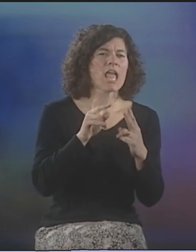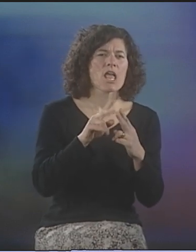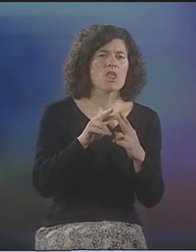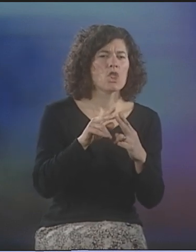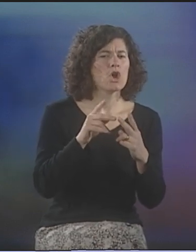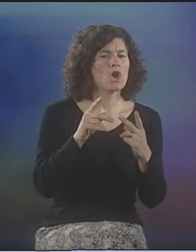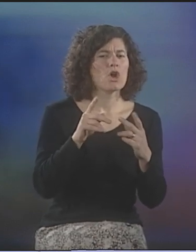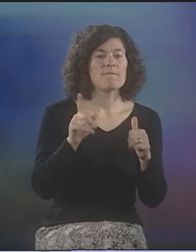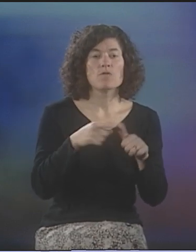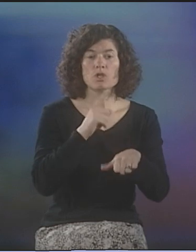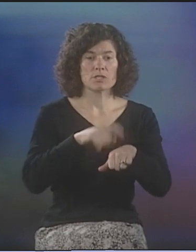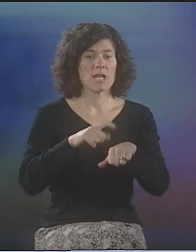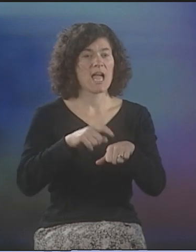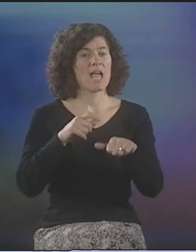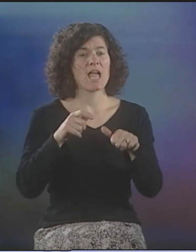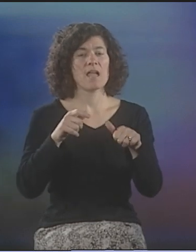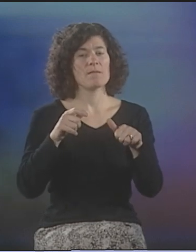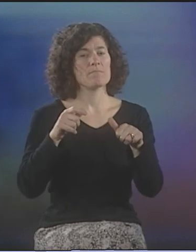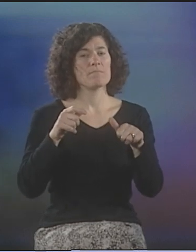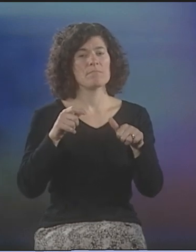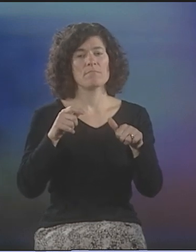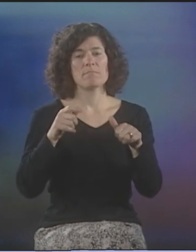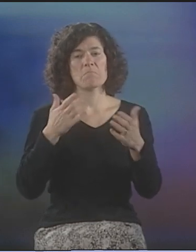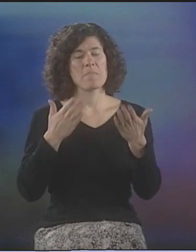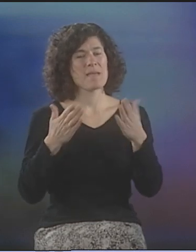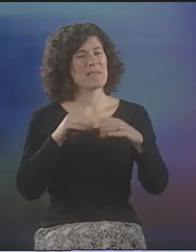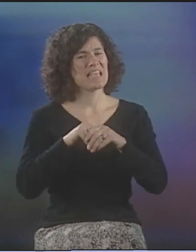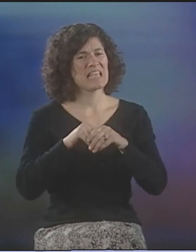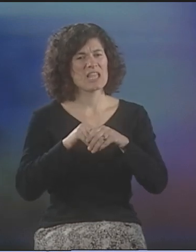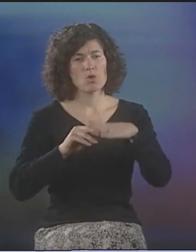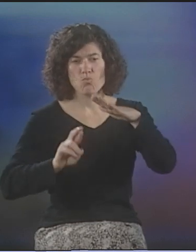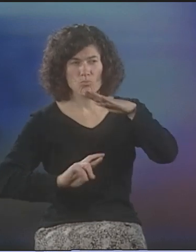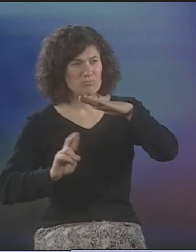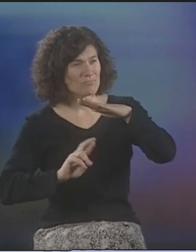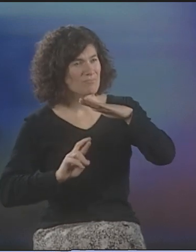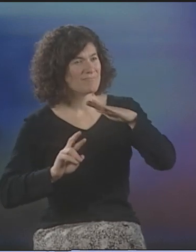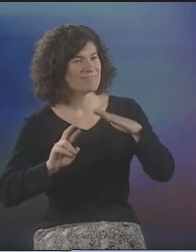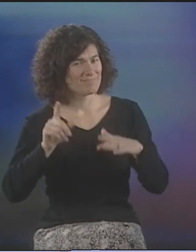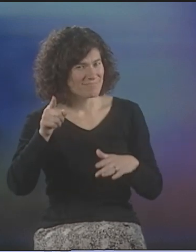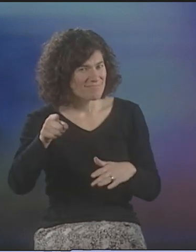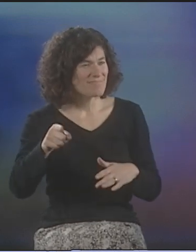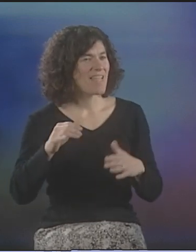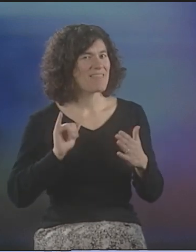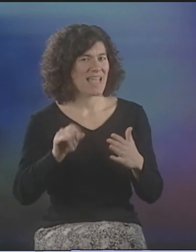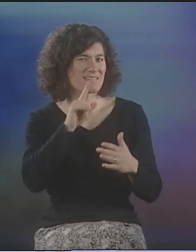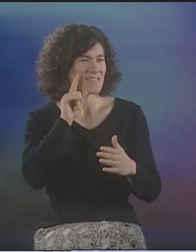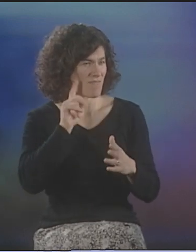IT WAS EITHER--I THINK THE FIRST TIME-- MAYBE IT WAS IN THE CELLAR.